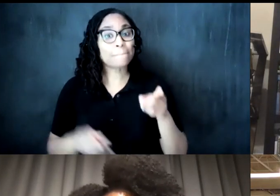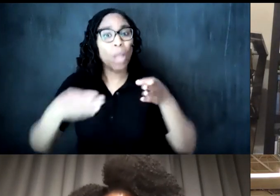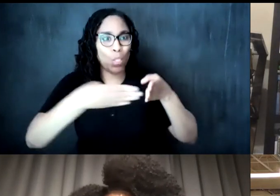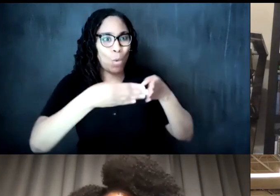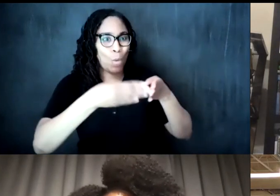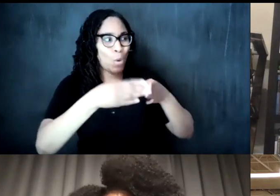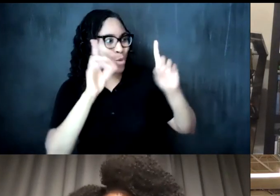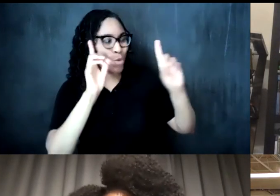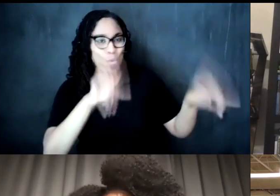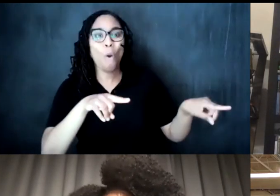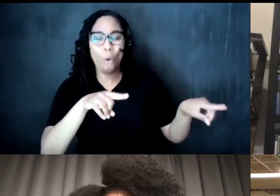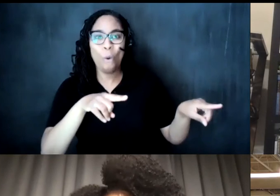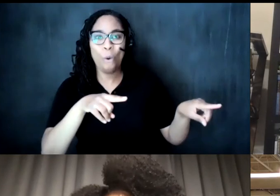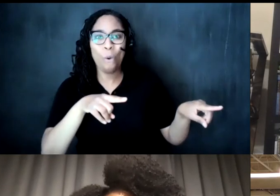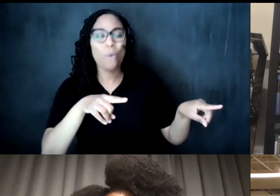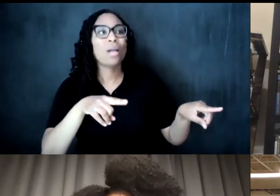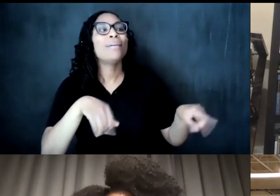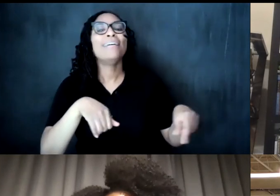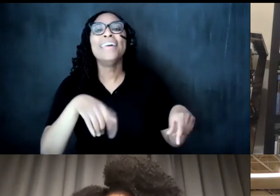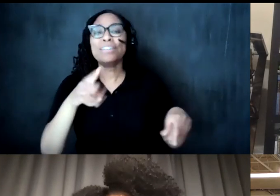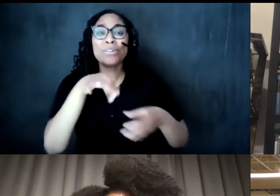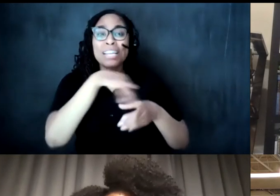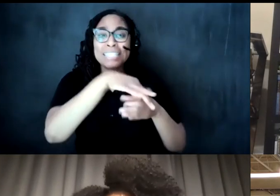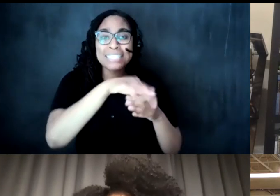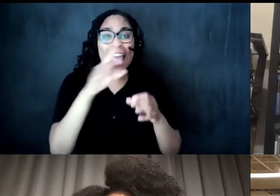and conversation for 10 cents and there are little children who actually